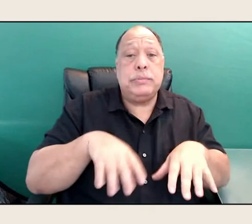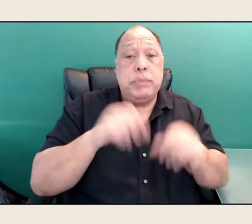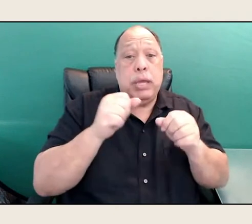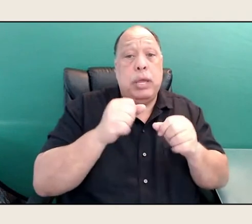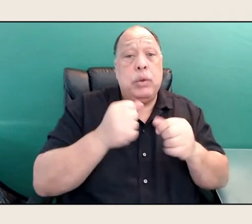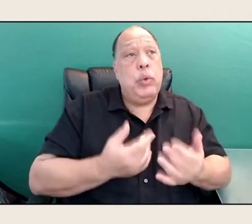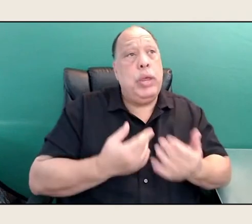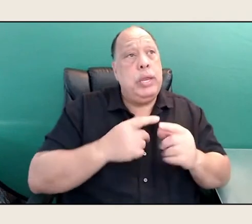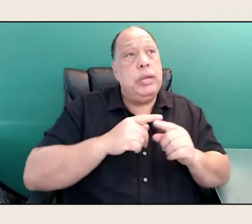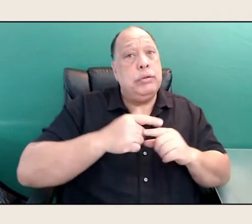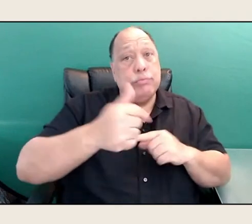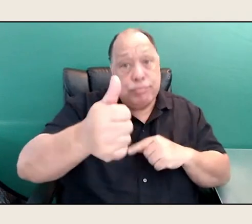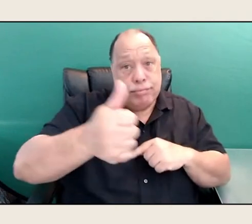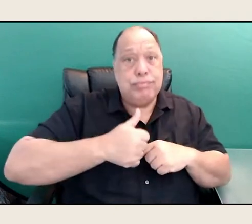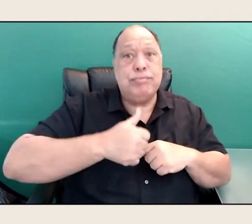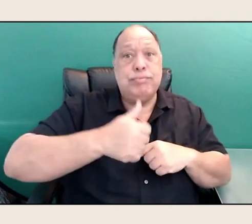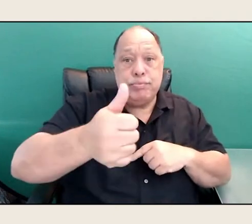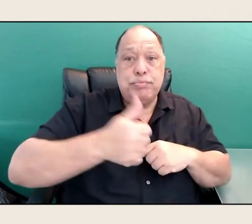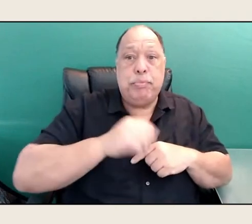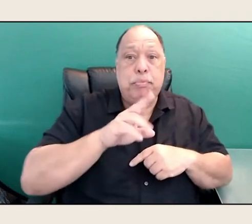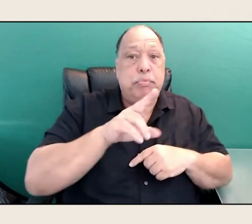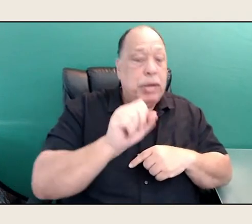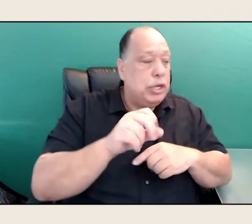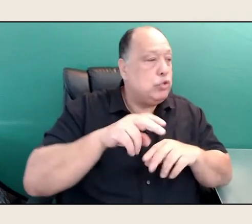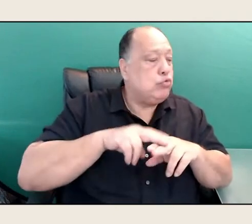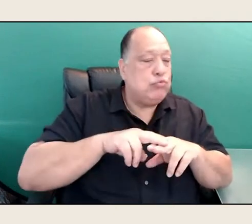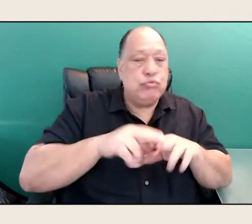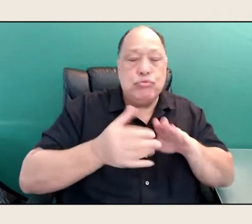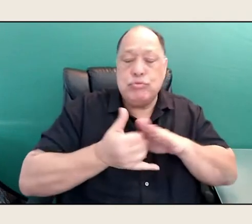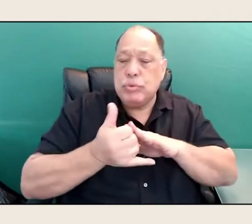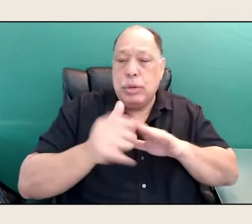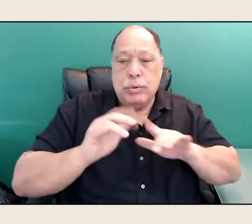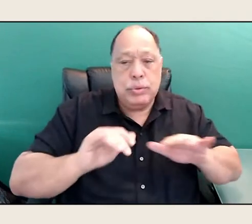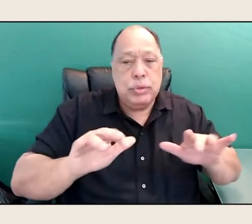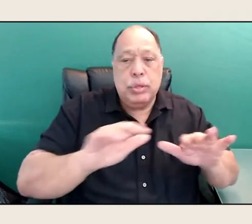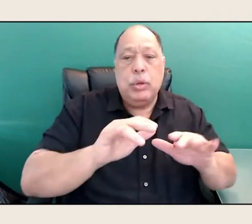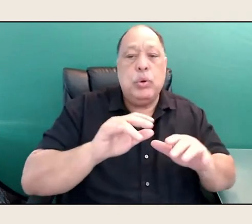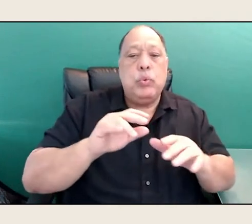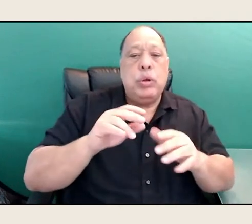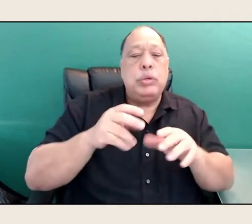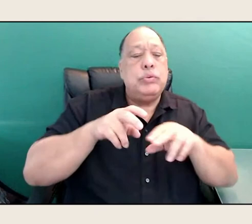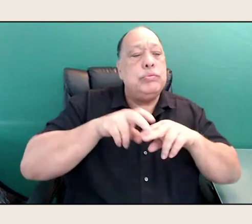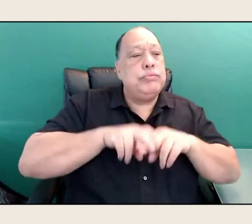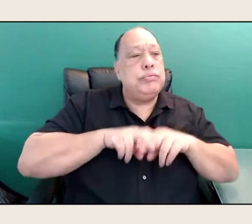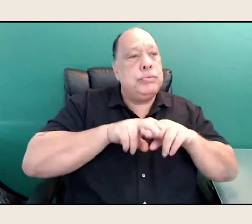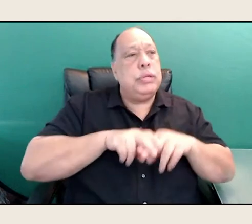and that as we all know when we encounter a poem on the subway, you could spend a long time with it.